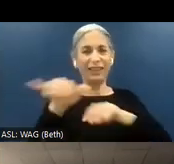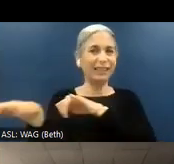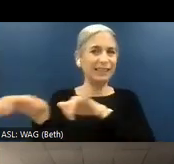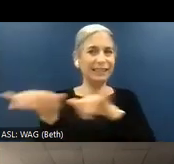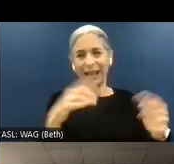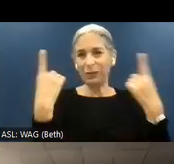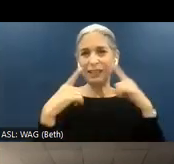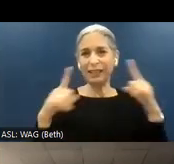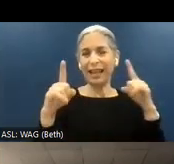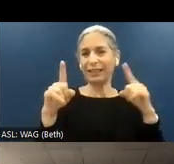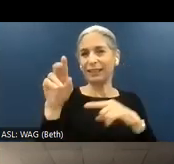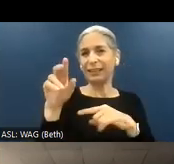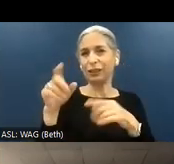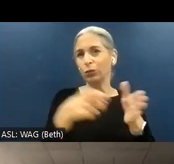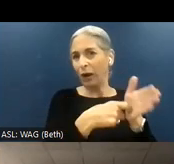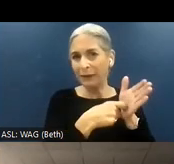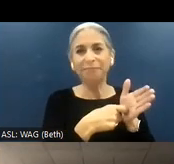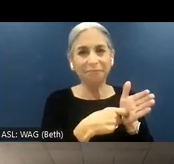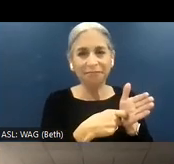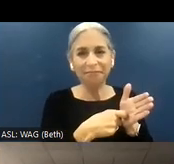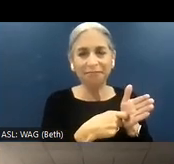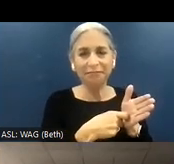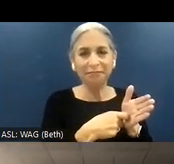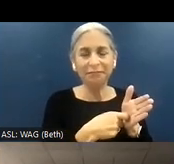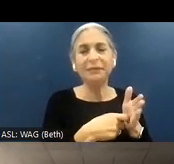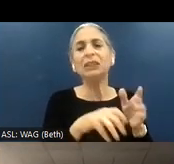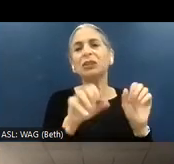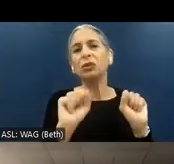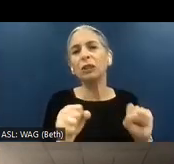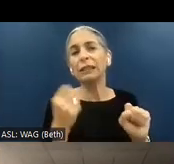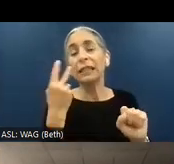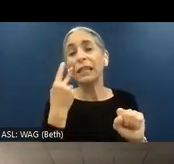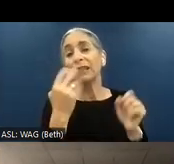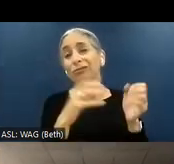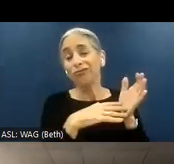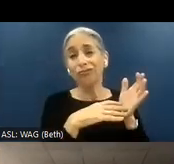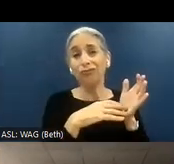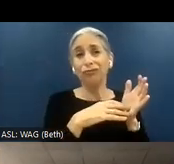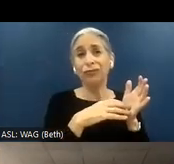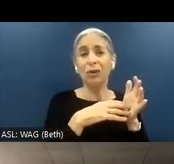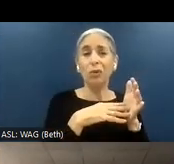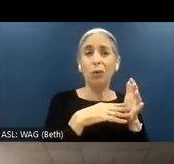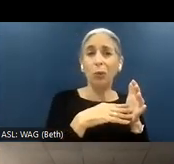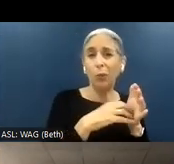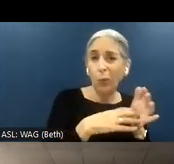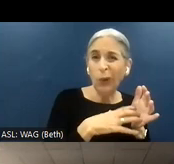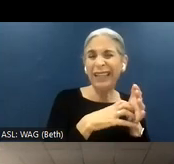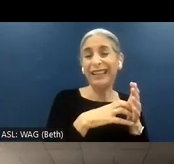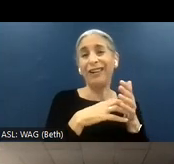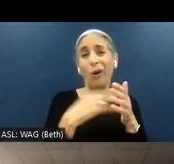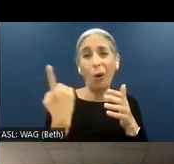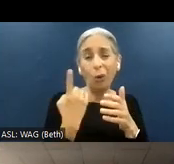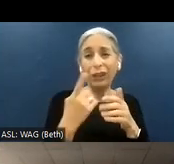criteria. So here we see how weak is just relying on conformance because I will lose